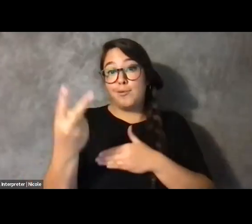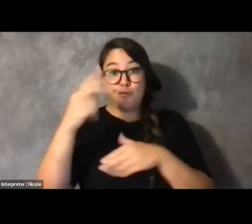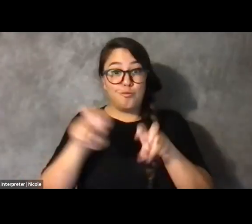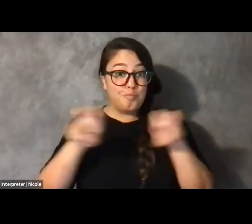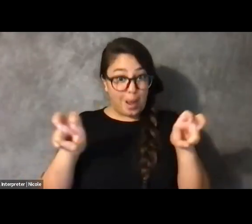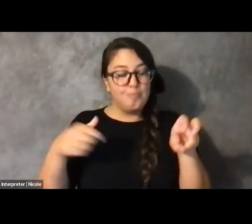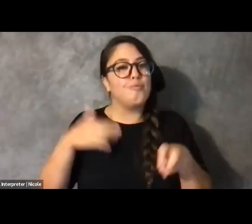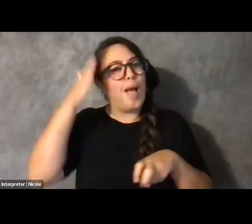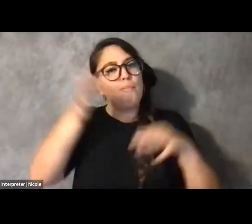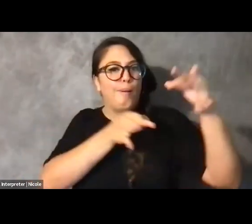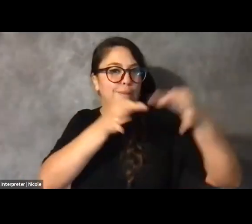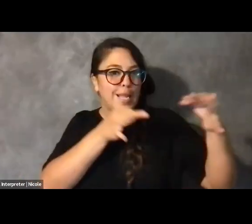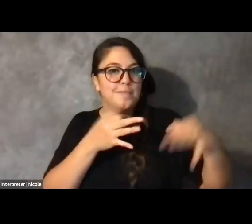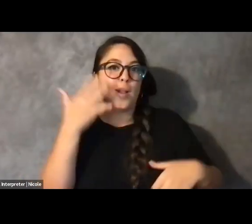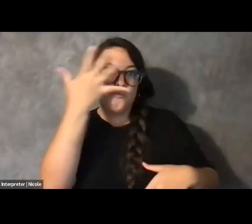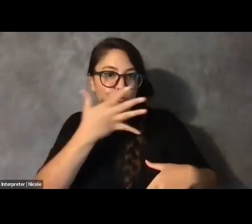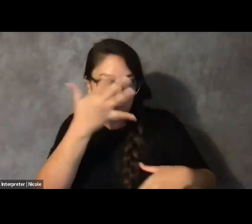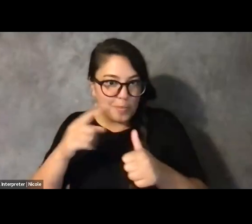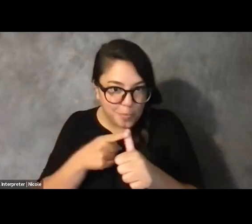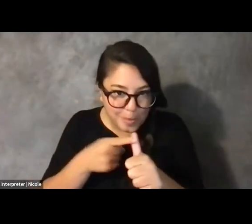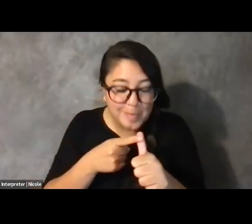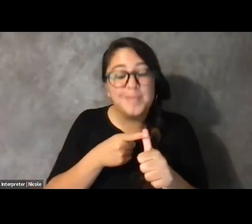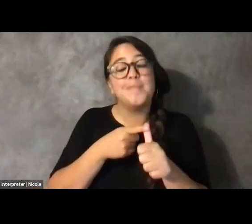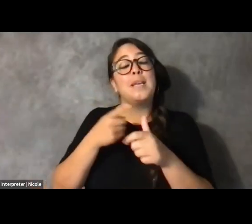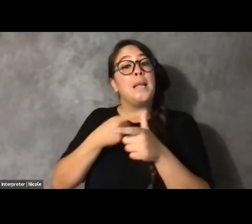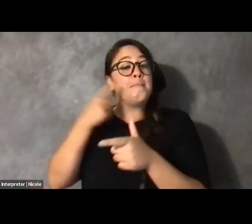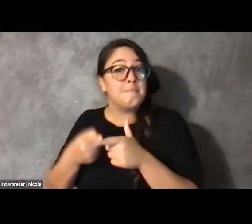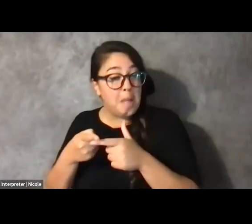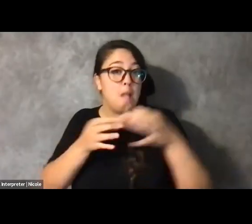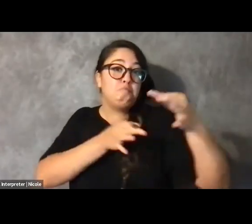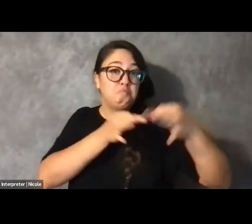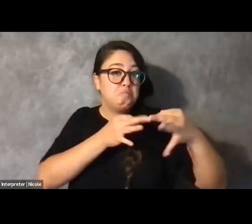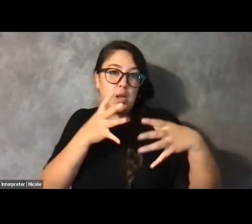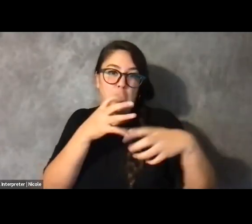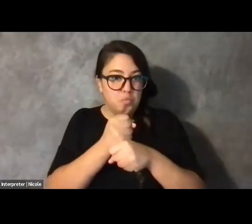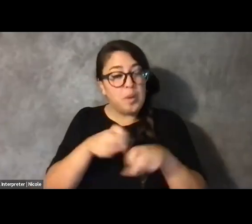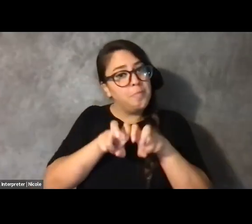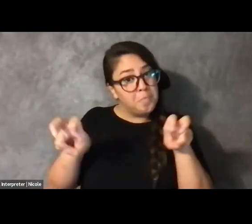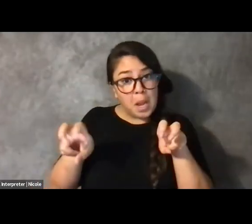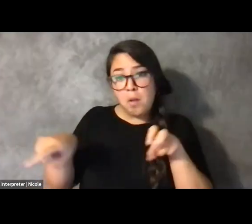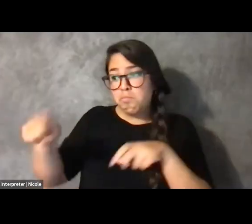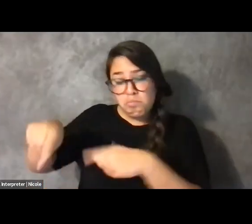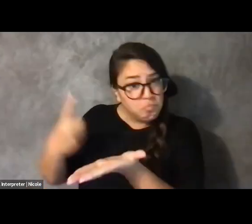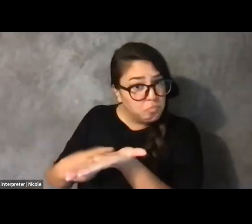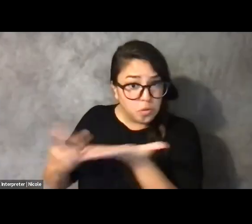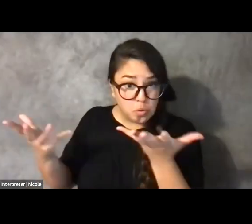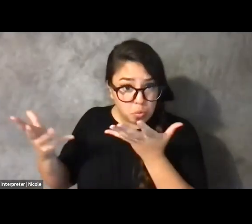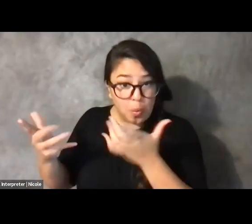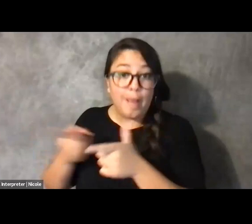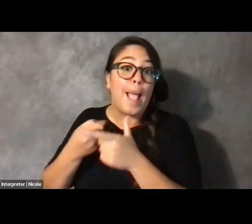I'll offer a brief explanation of this next panel, and then I will turn it over to our presenters.